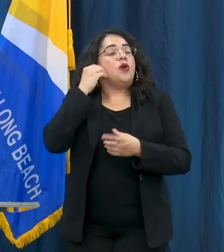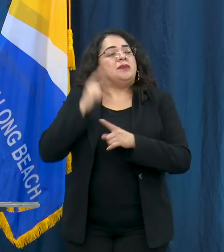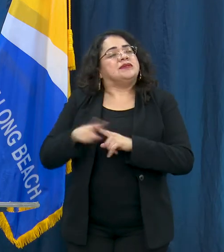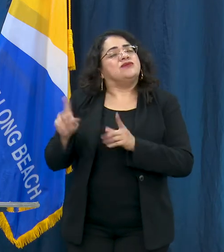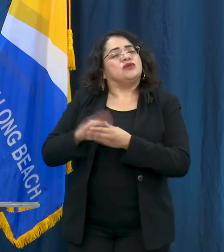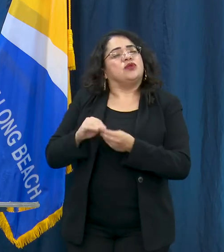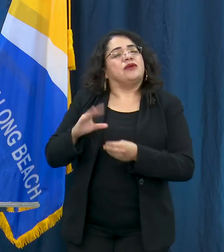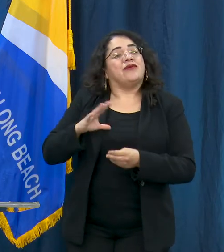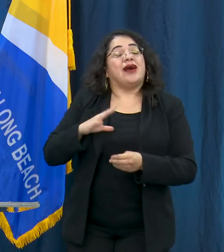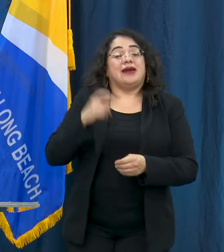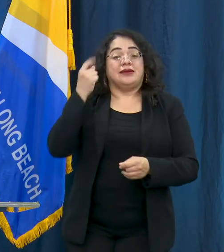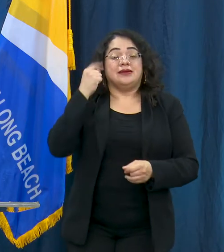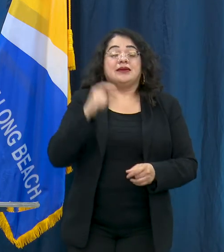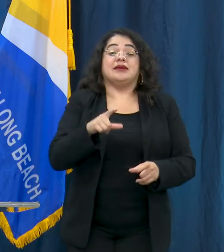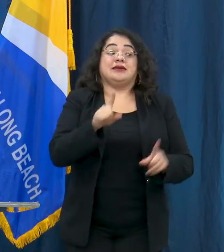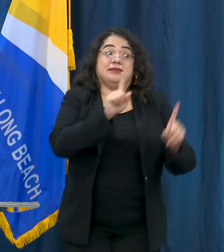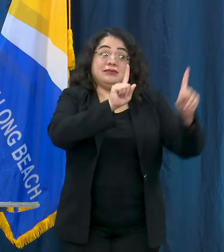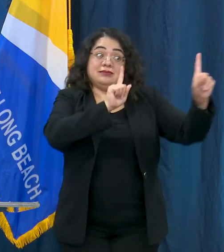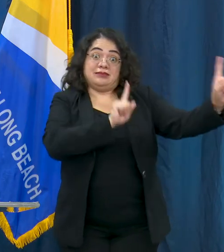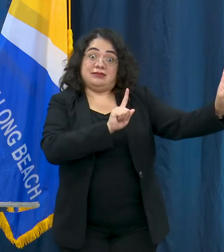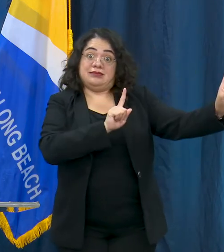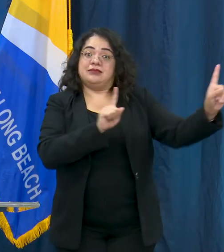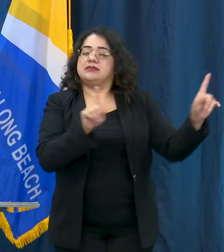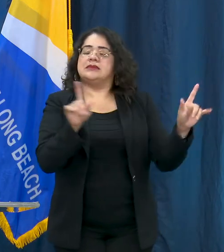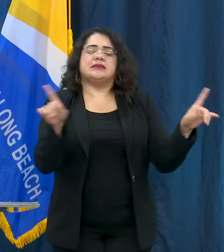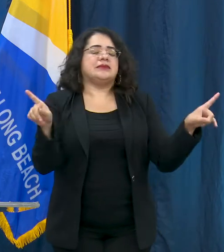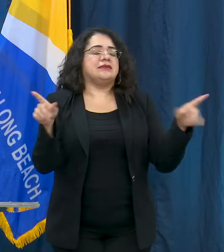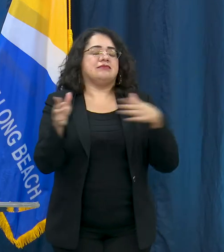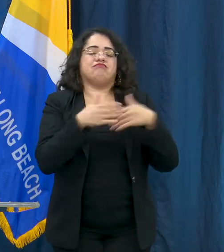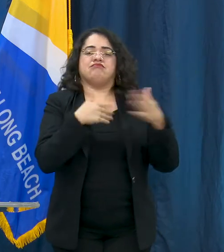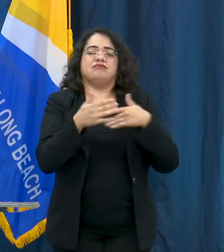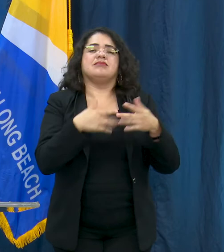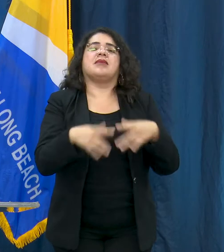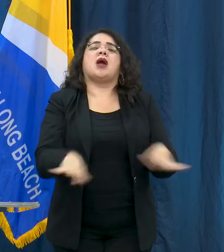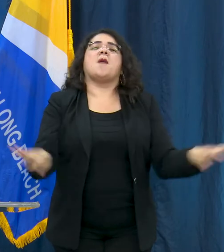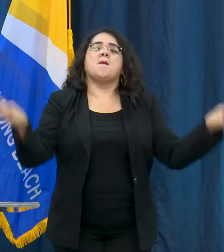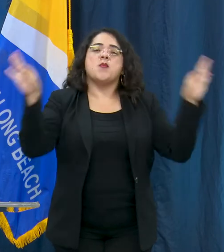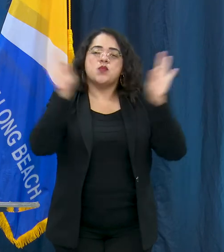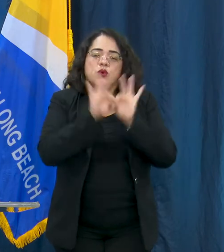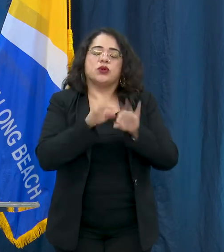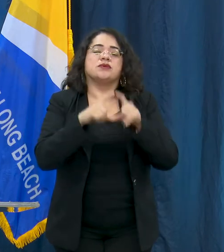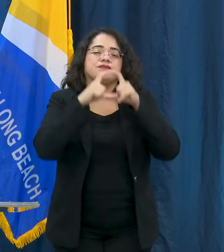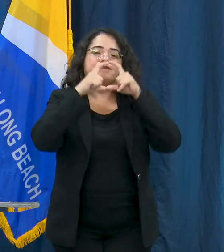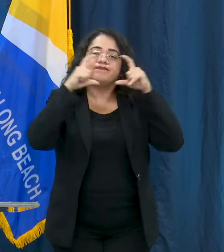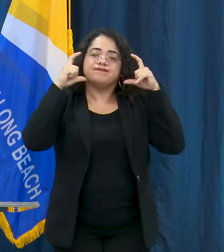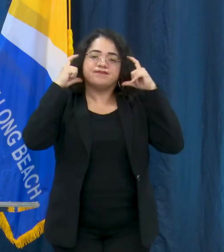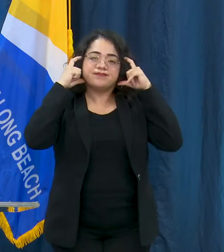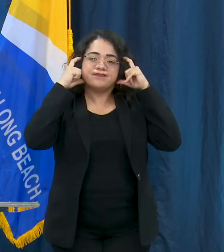make sure that you wear a face covering anytime you can't maintain that six feet.